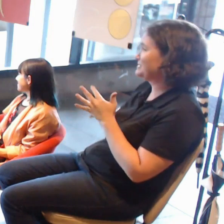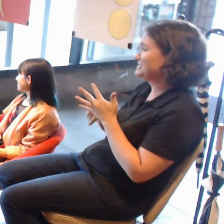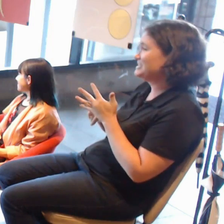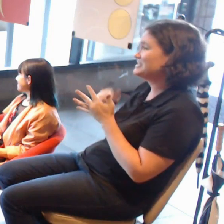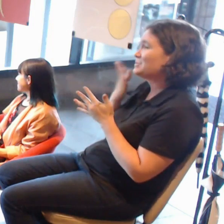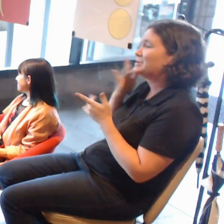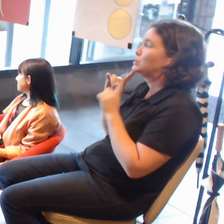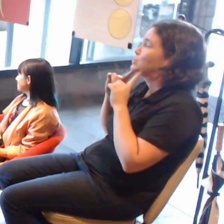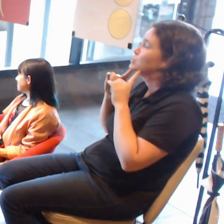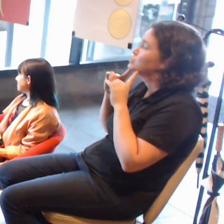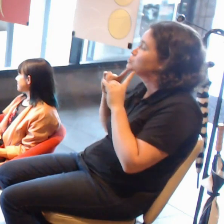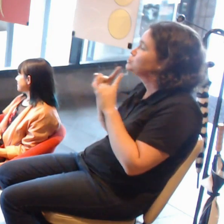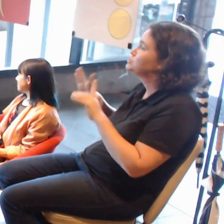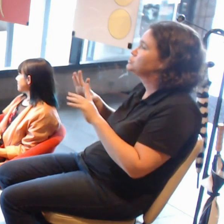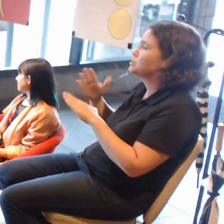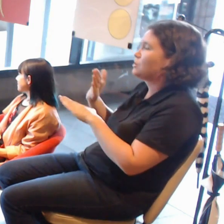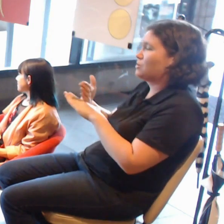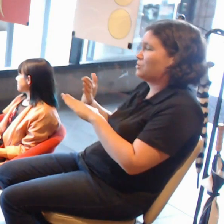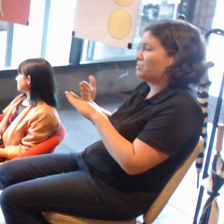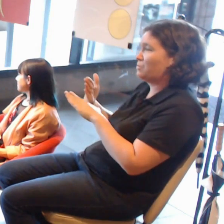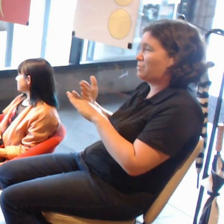compared to how you previously exhibited as far as the audience is concerned